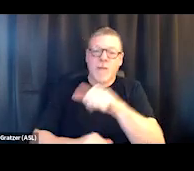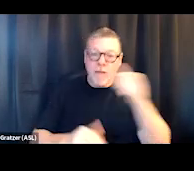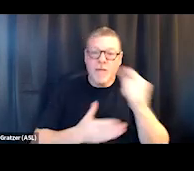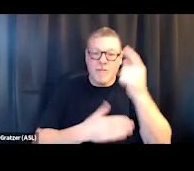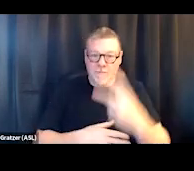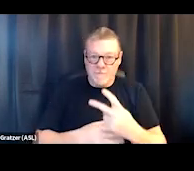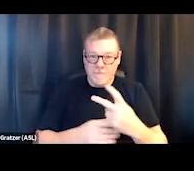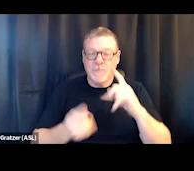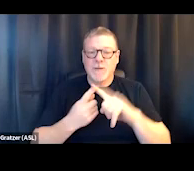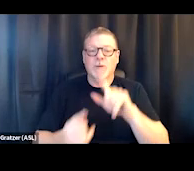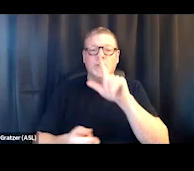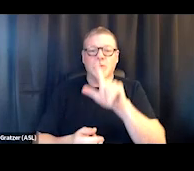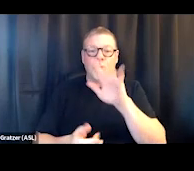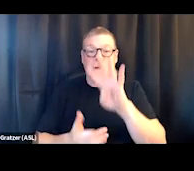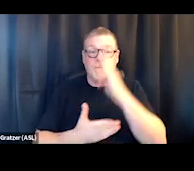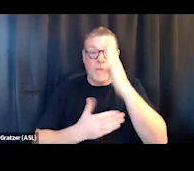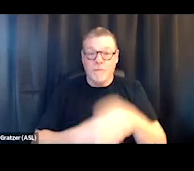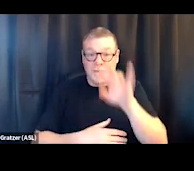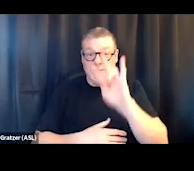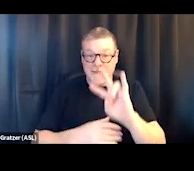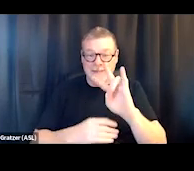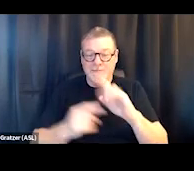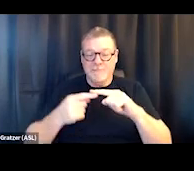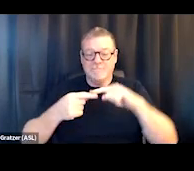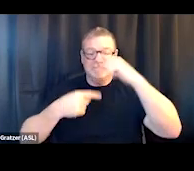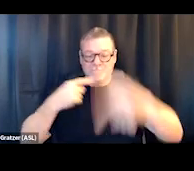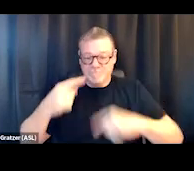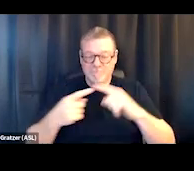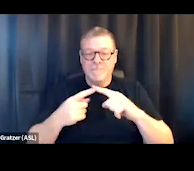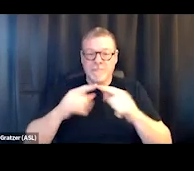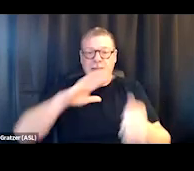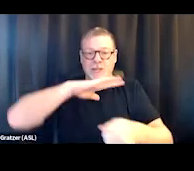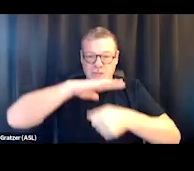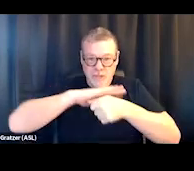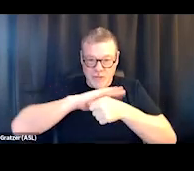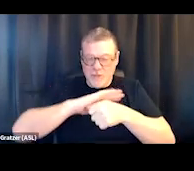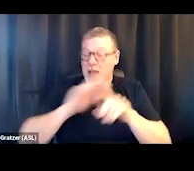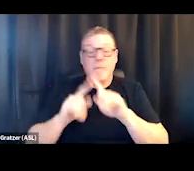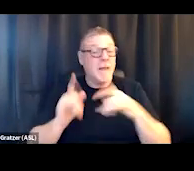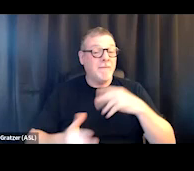into a 24/7 year-round shelter bed. I had no intention at this point in my career